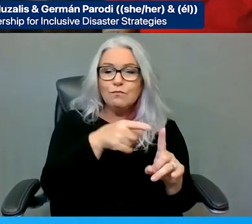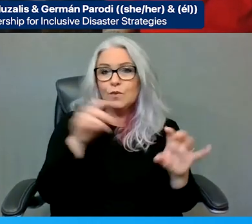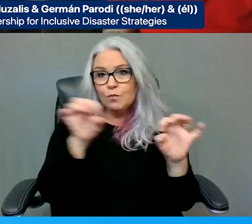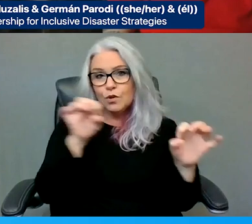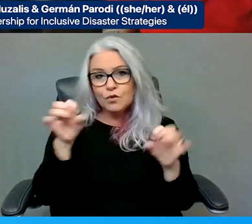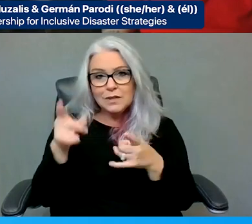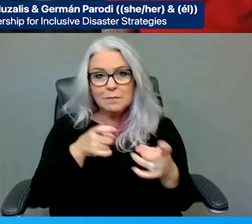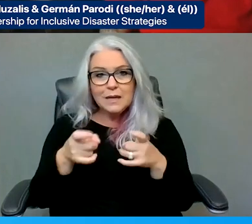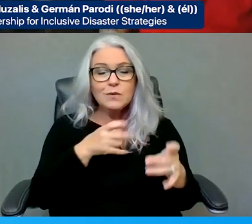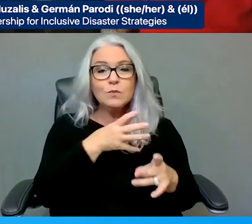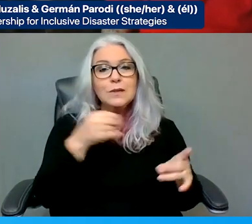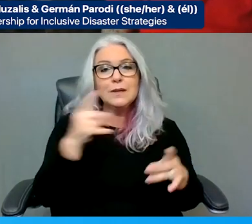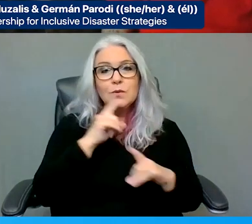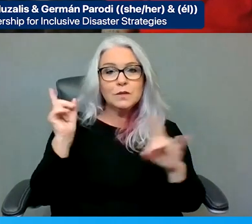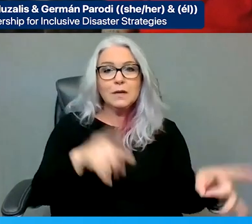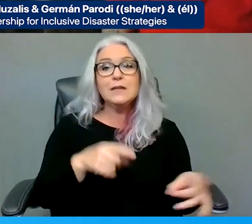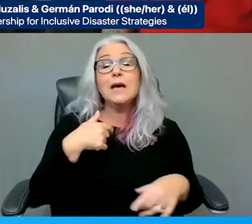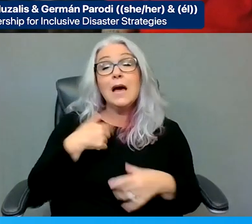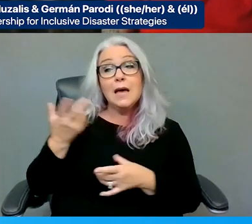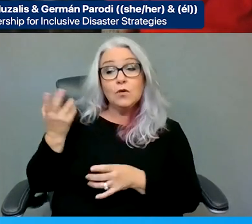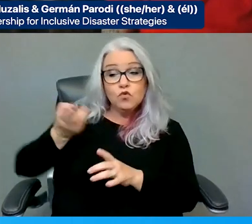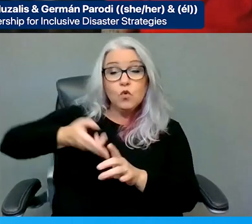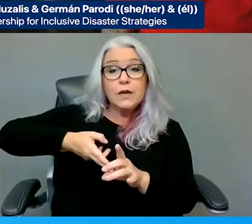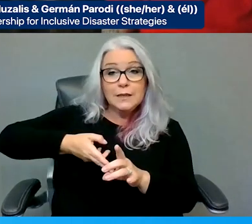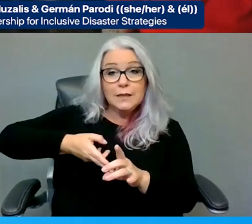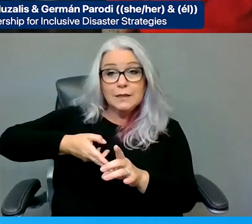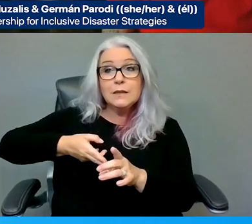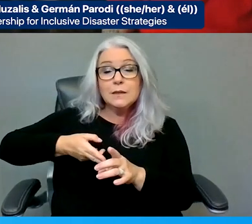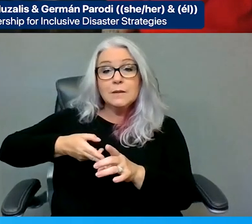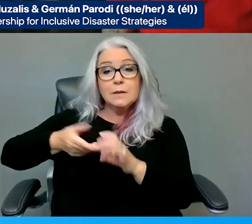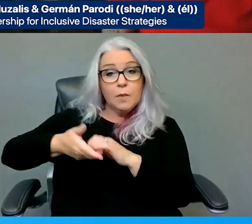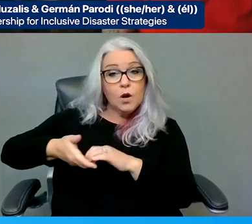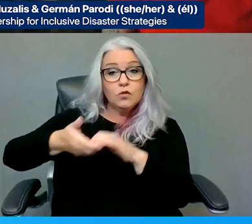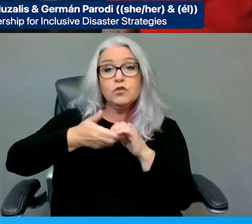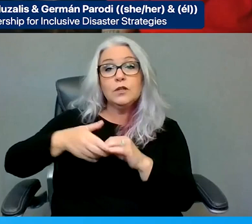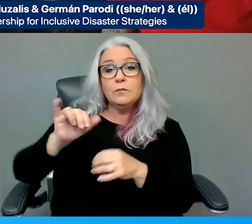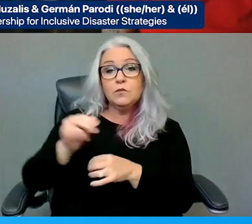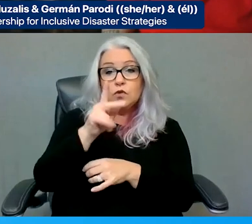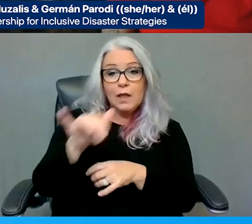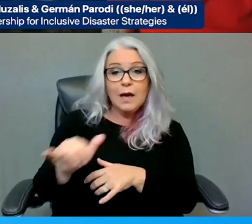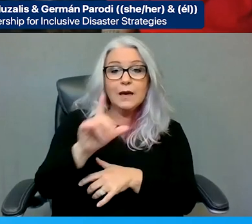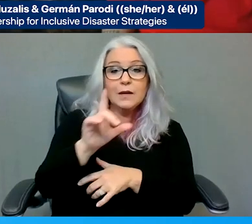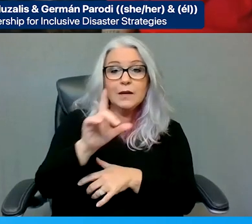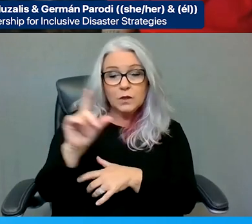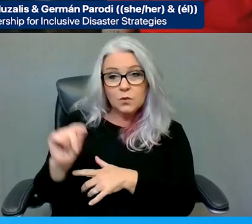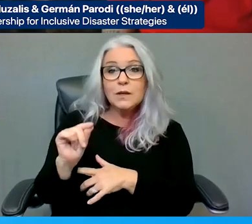I mentioned, in July 2020. You know, really, with this focus